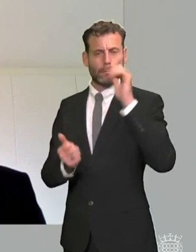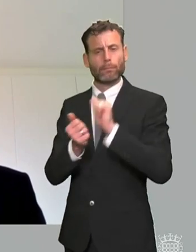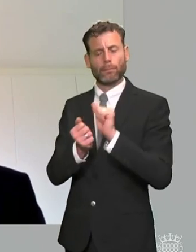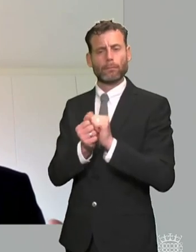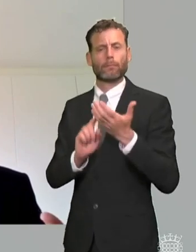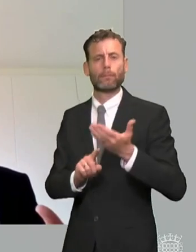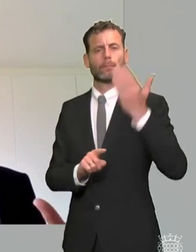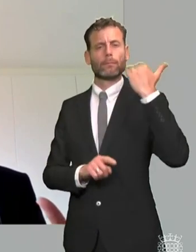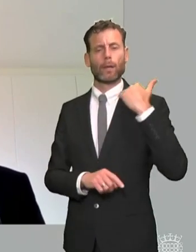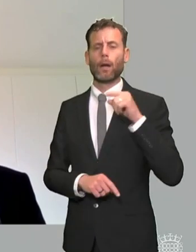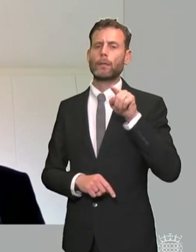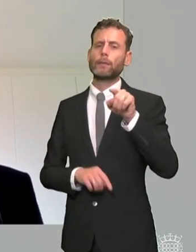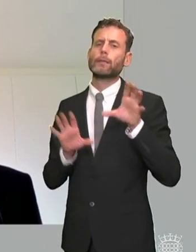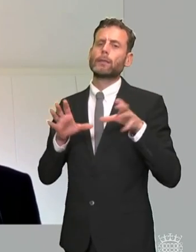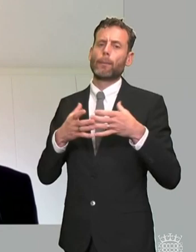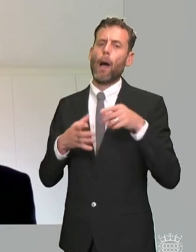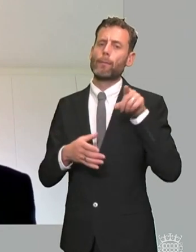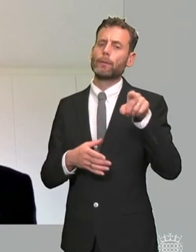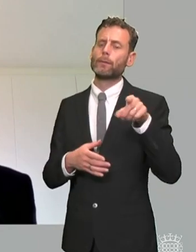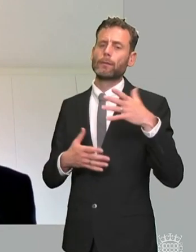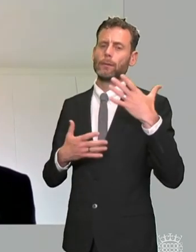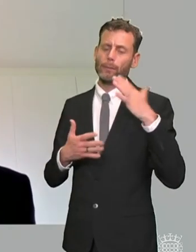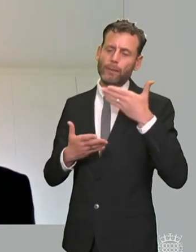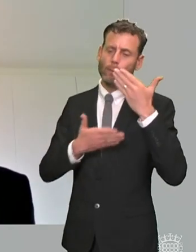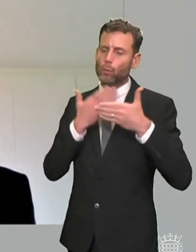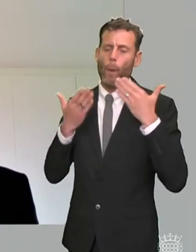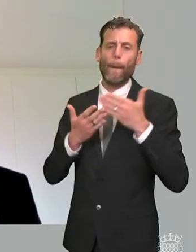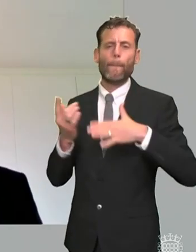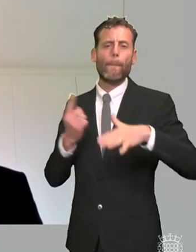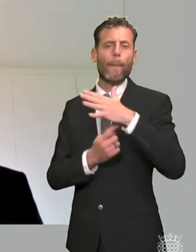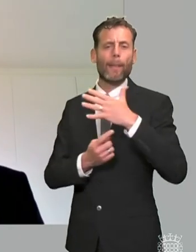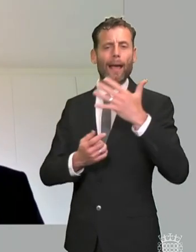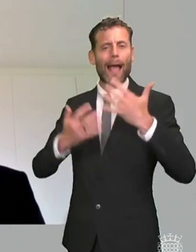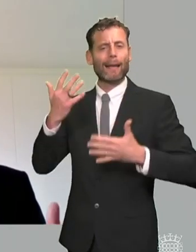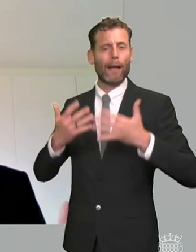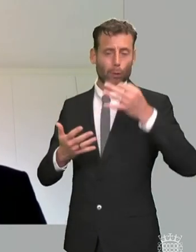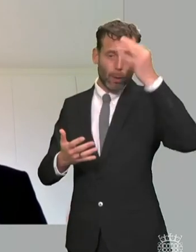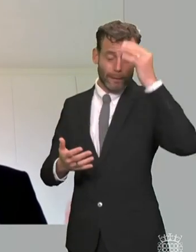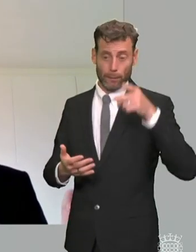where they said they didn't envisage a change to our role but even that doesn't really address some